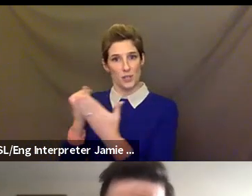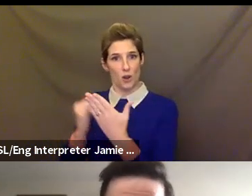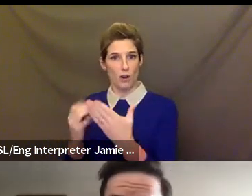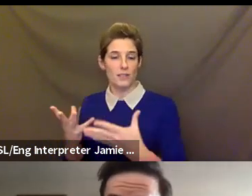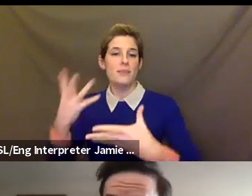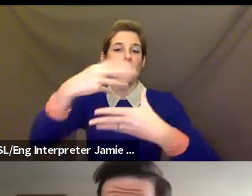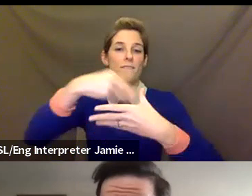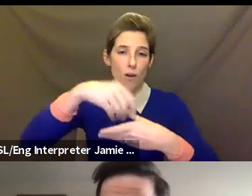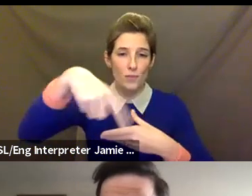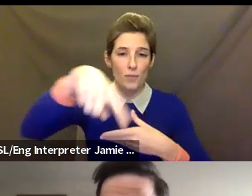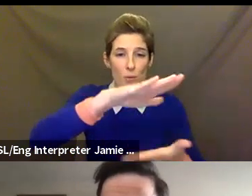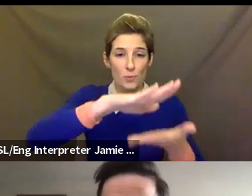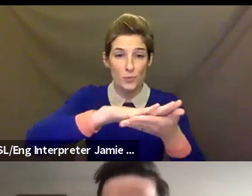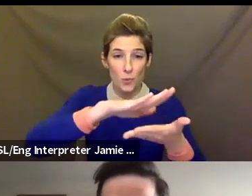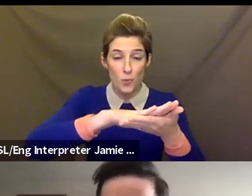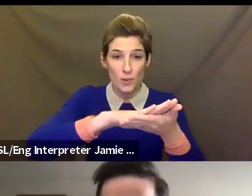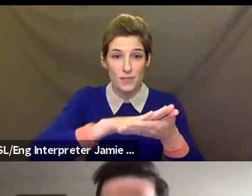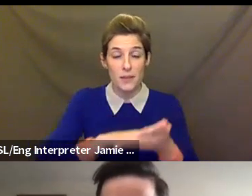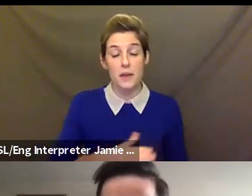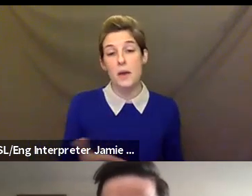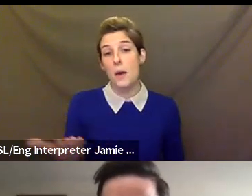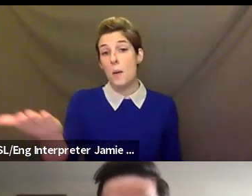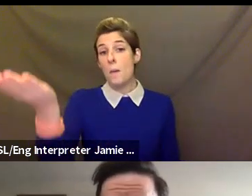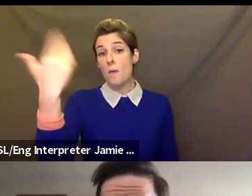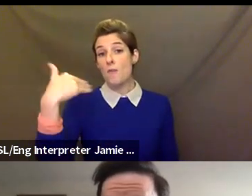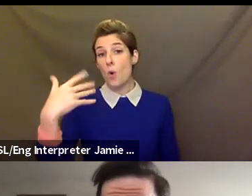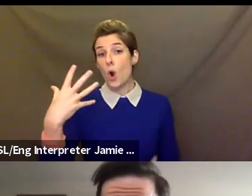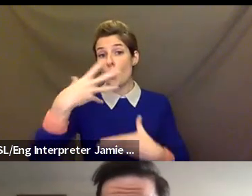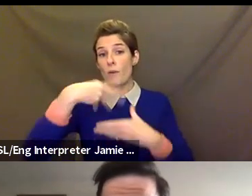We work predominantly in the drama classroom at underserved